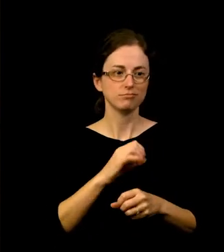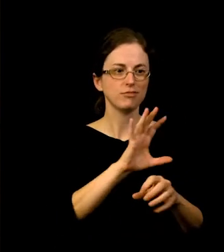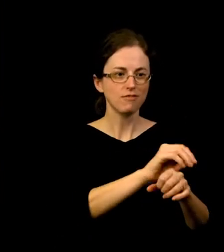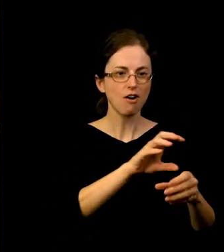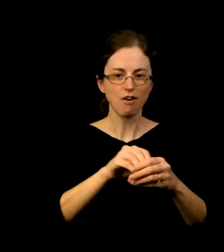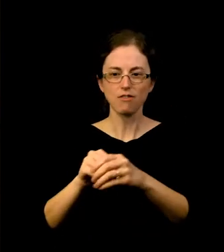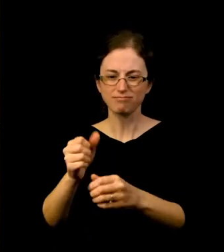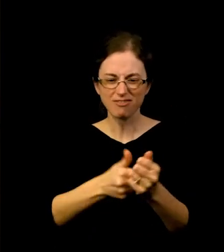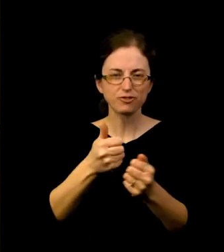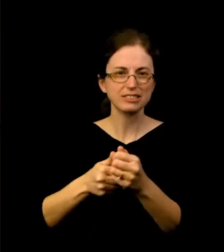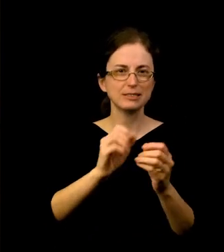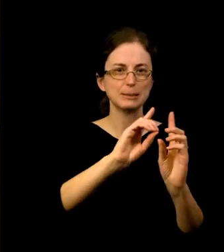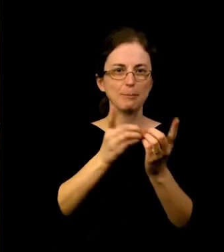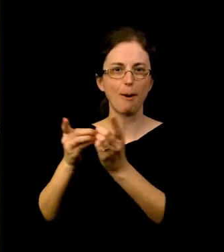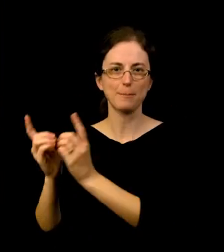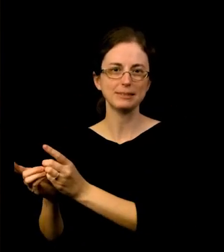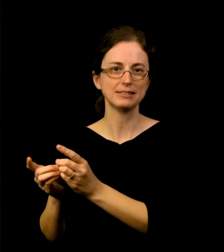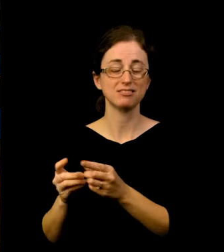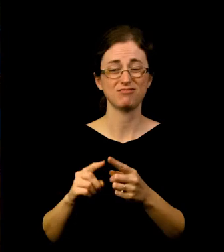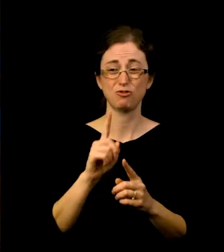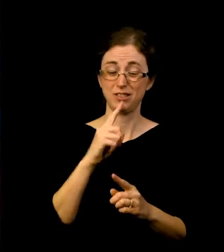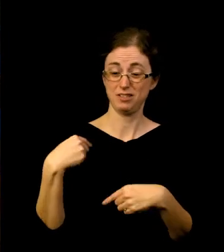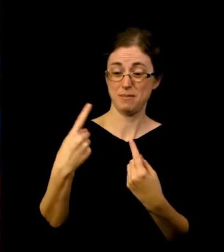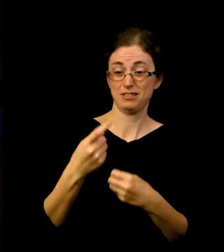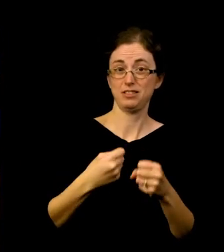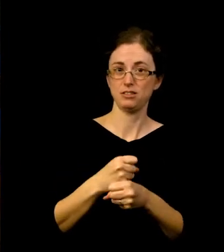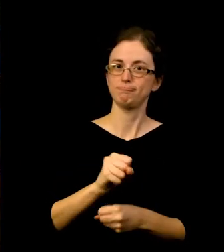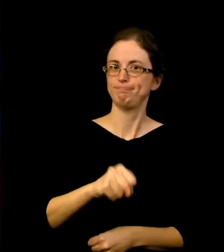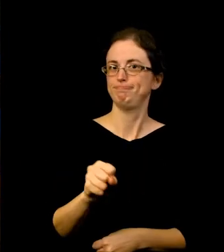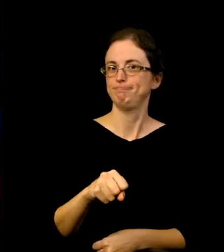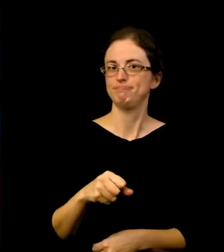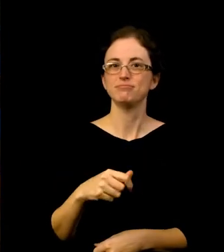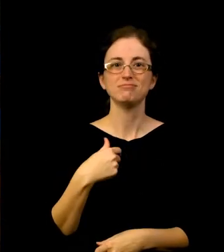That's been especially true for this past year. Not only do I get to work with the Department of Learning and Community